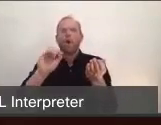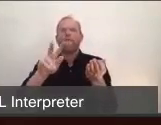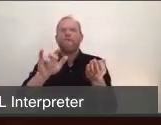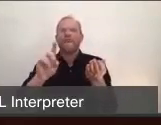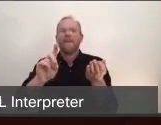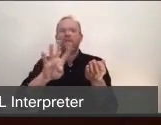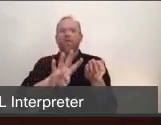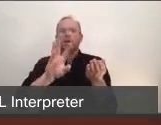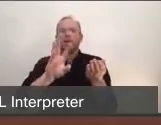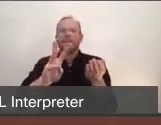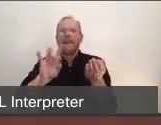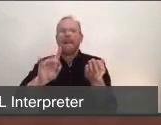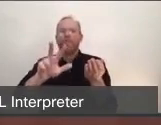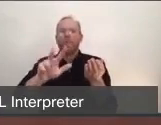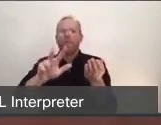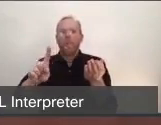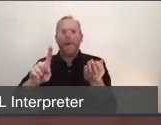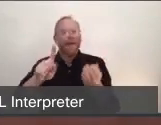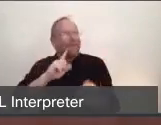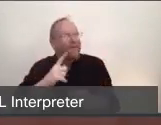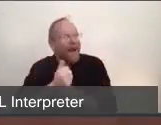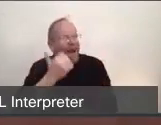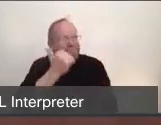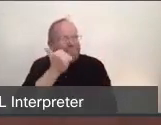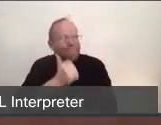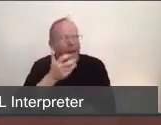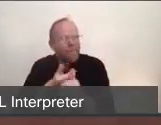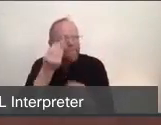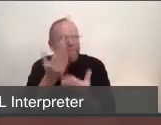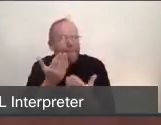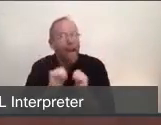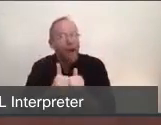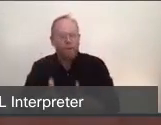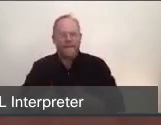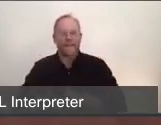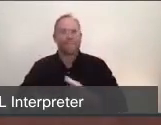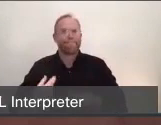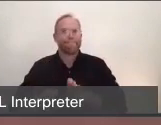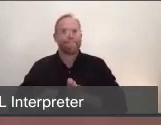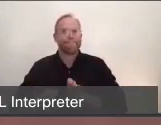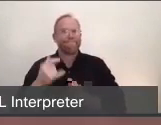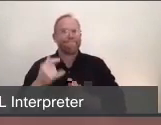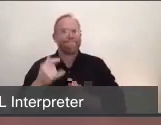to receive our daily status updates by text message. Now this evening, we're going to hear from four community leaders